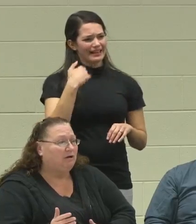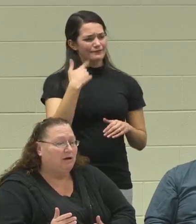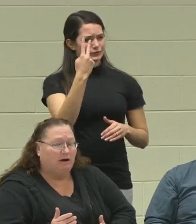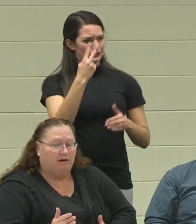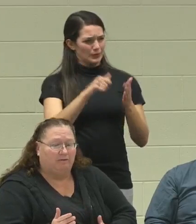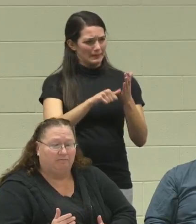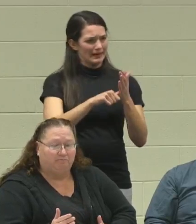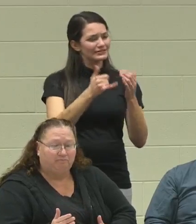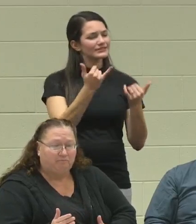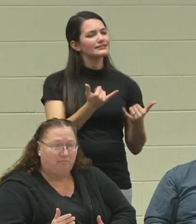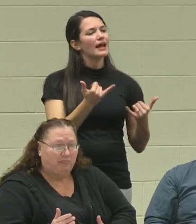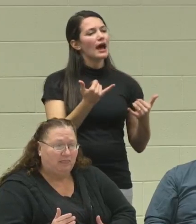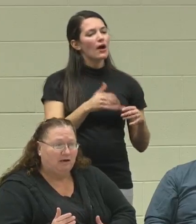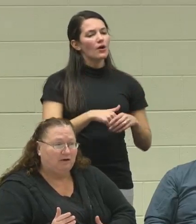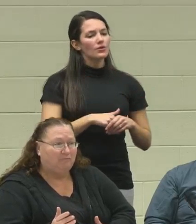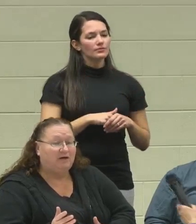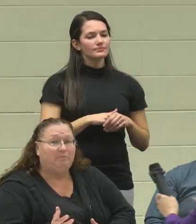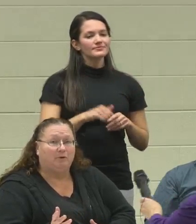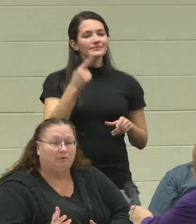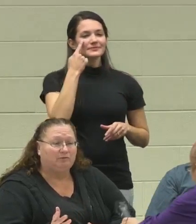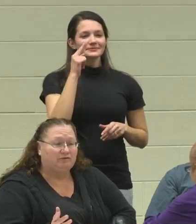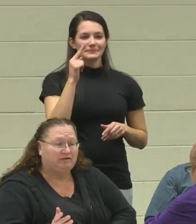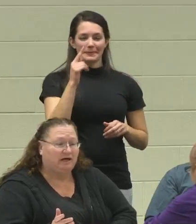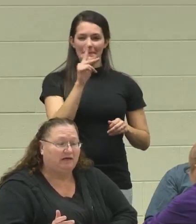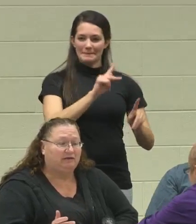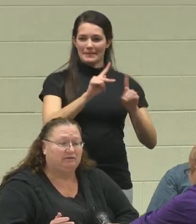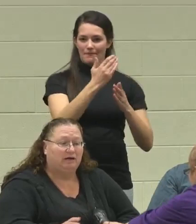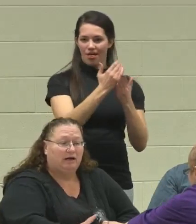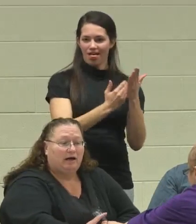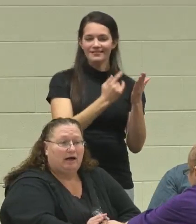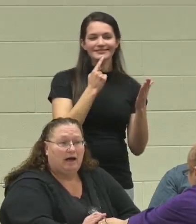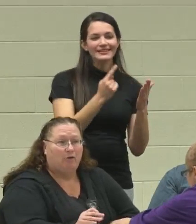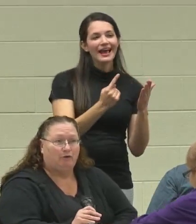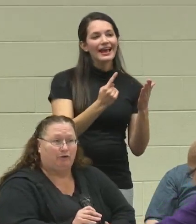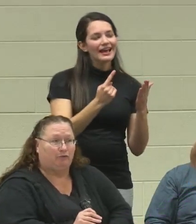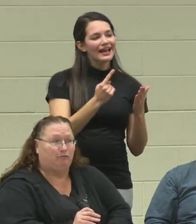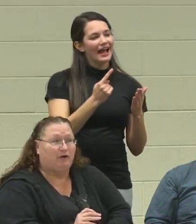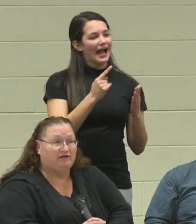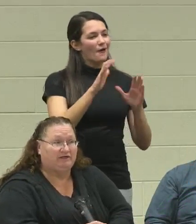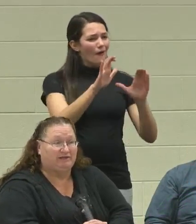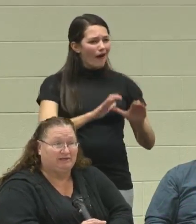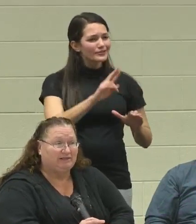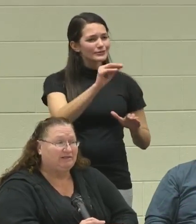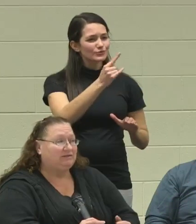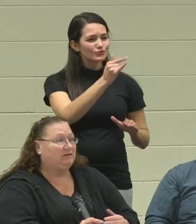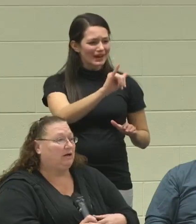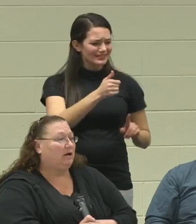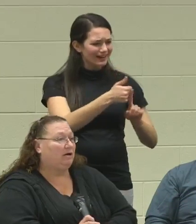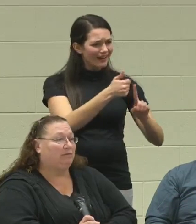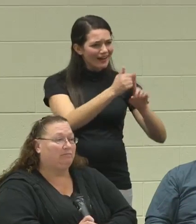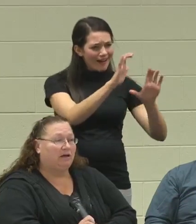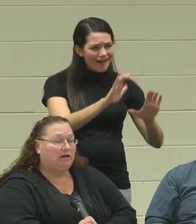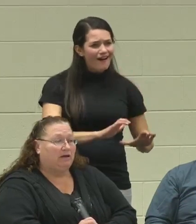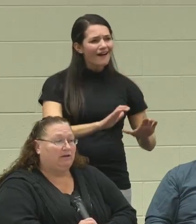of people saying how good Regi is.